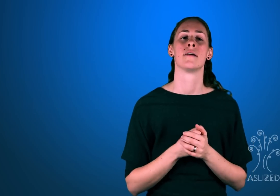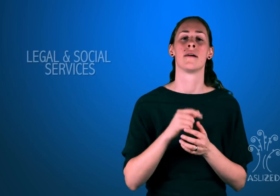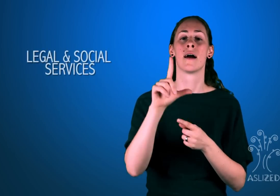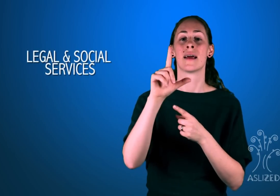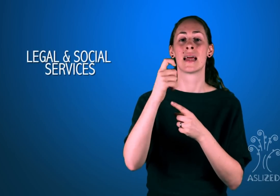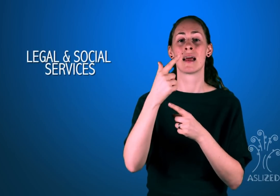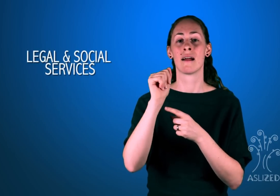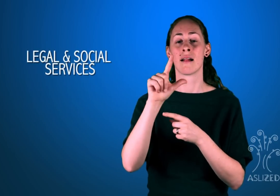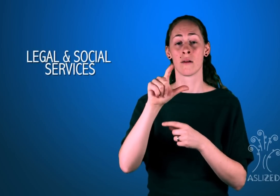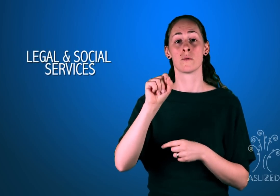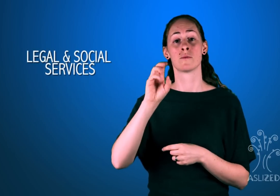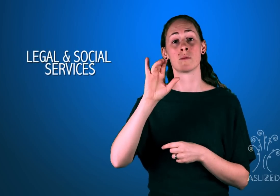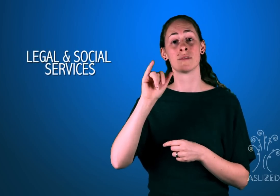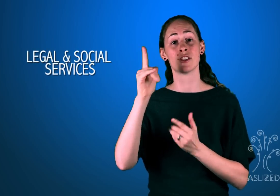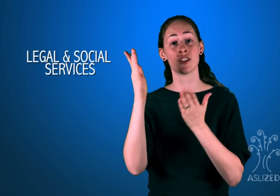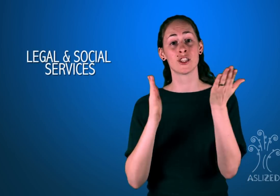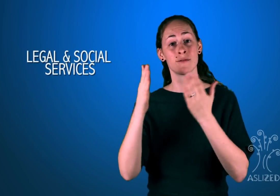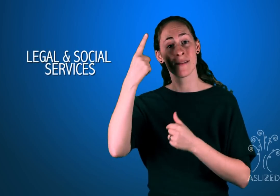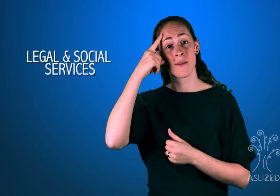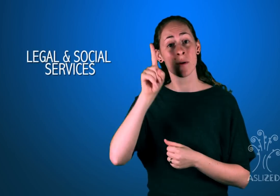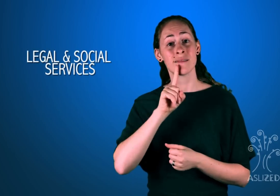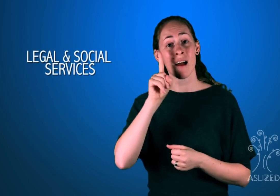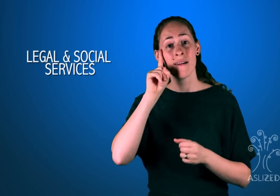available. There are no legal and social services for the Deaf.